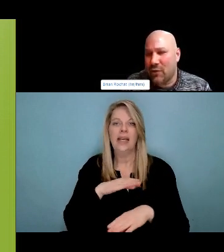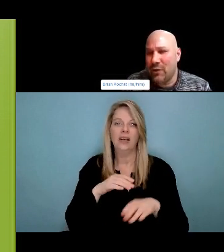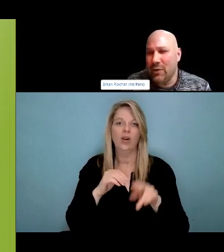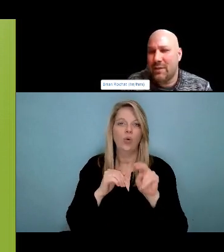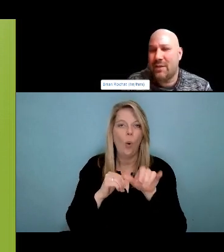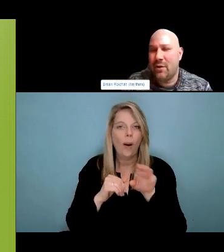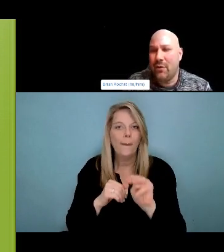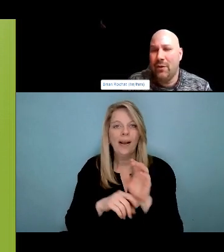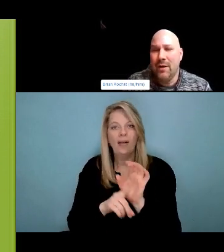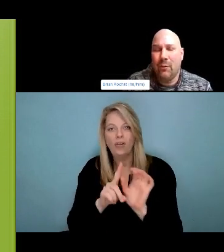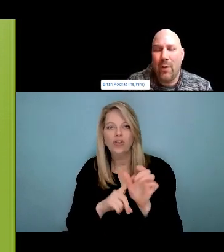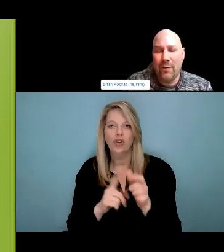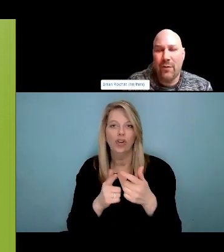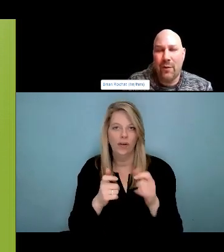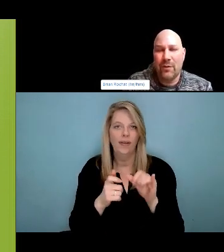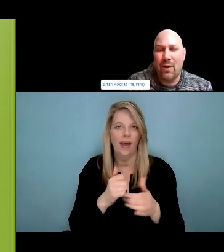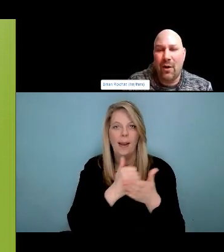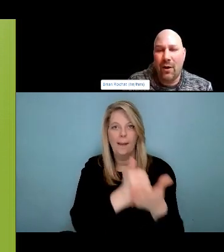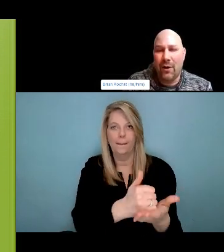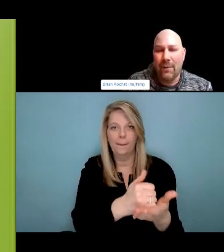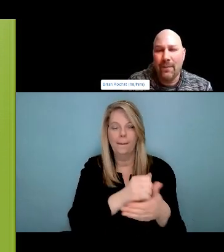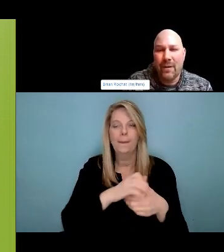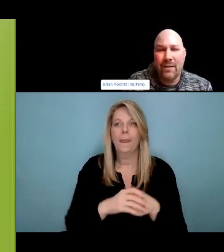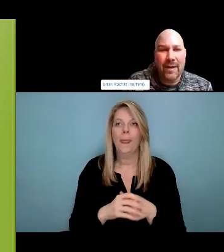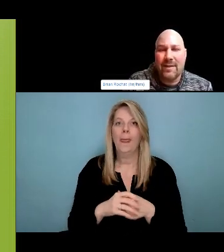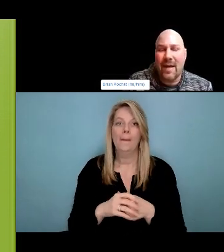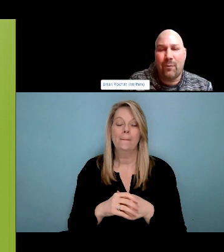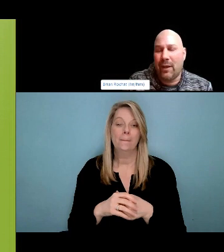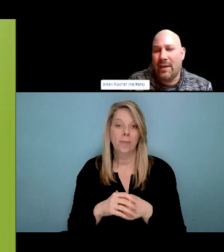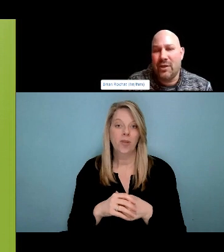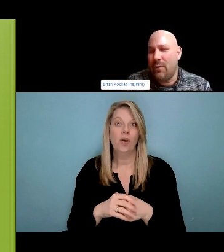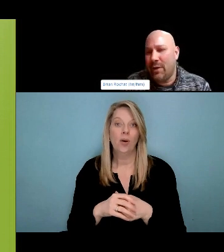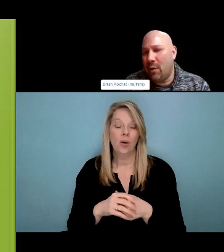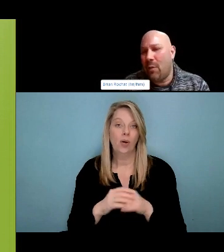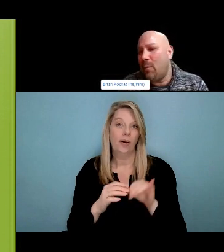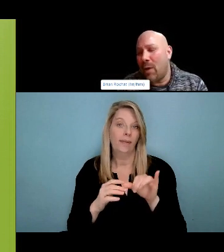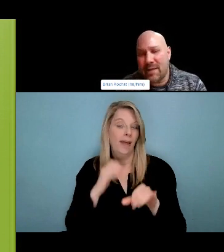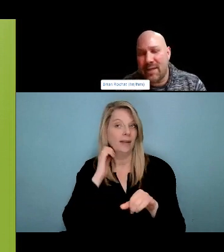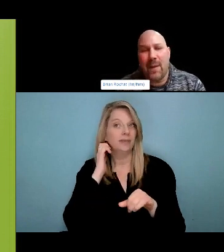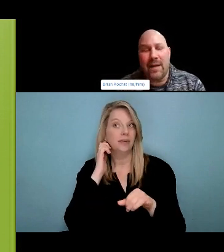We'll open it up to questions. In the place to navigate their trauma. We